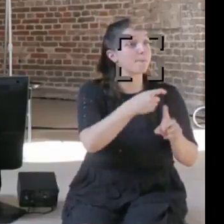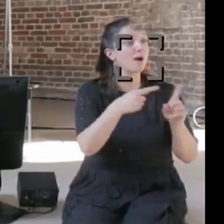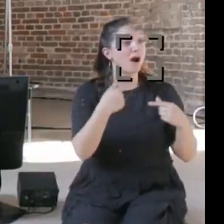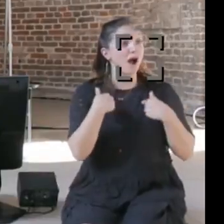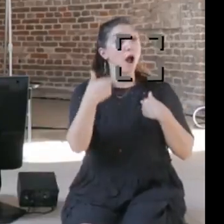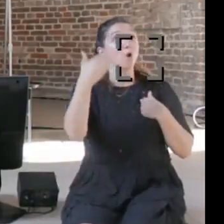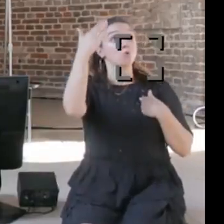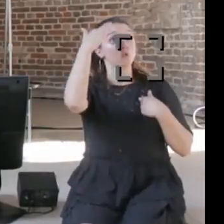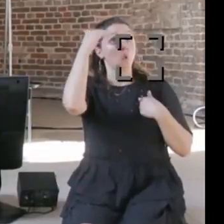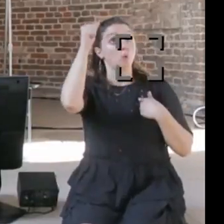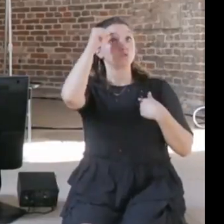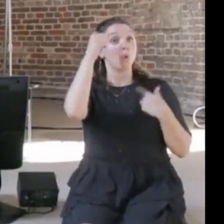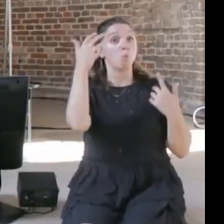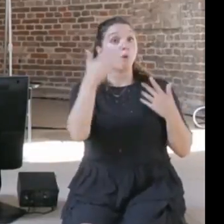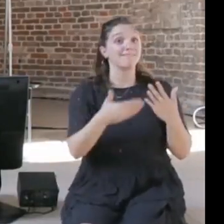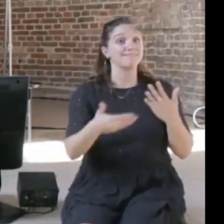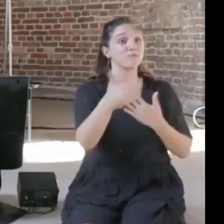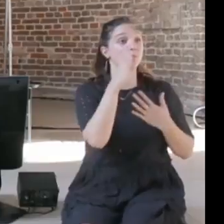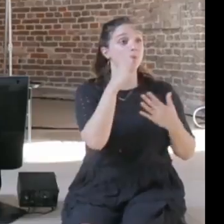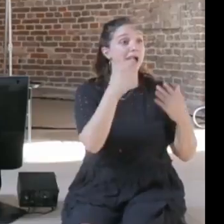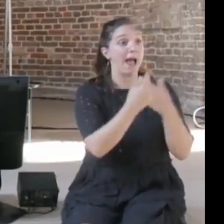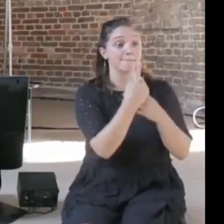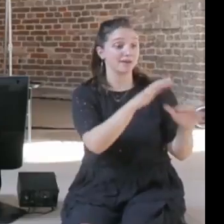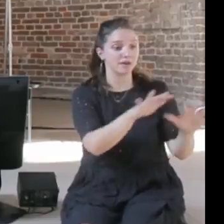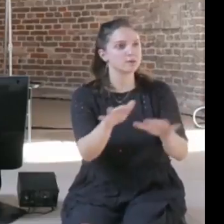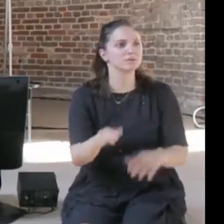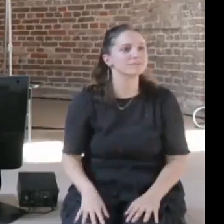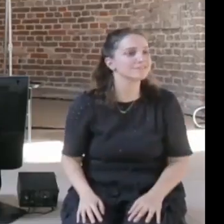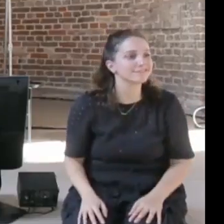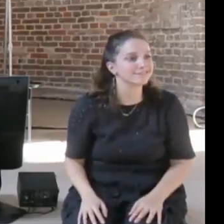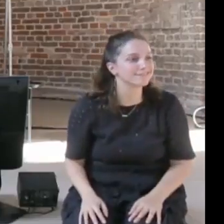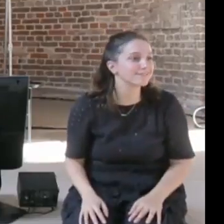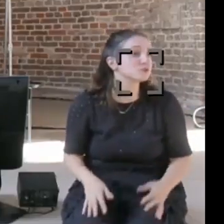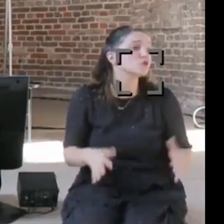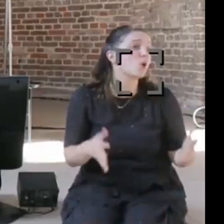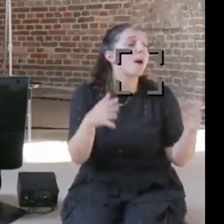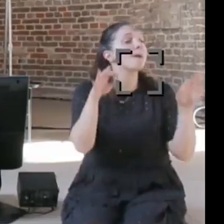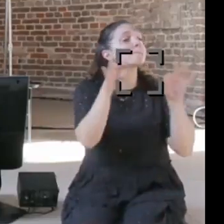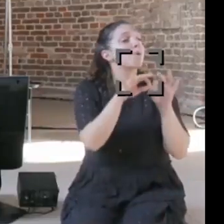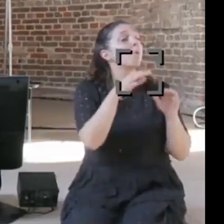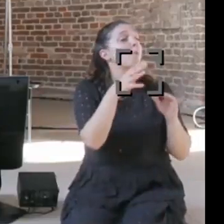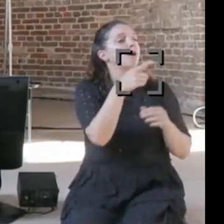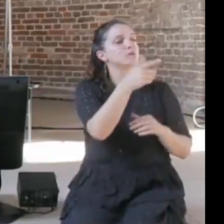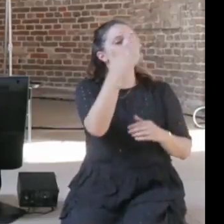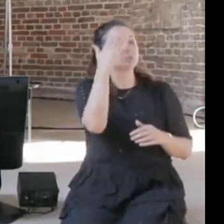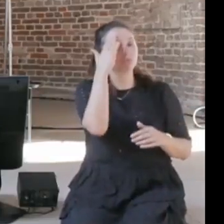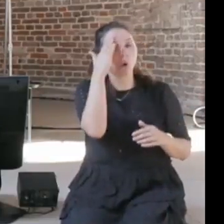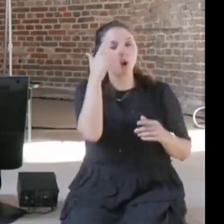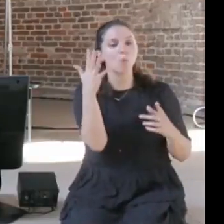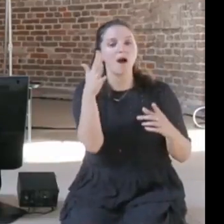I think is to be very aware of the contexts, all of the systems that it will hit, and try